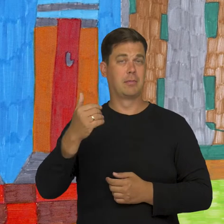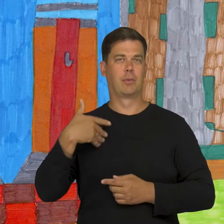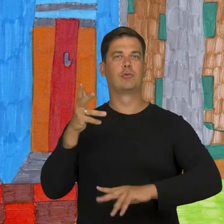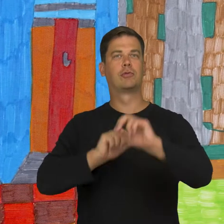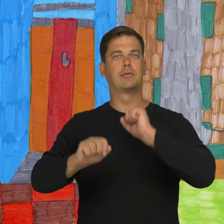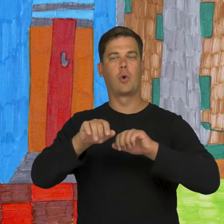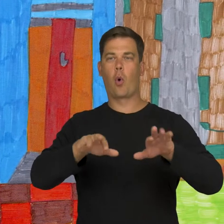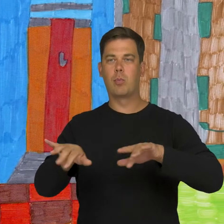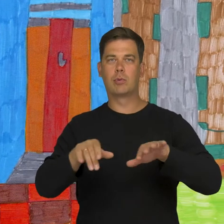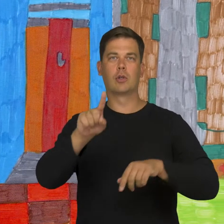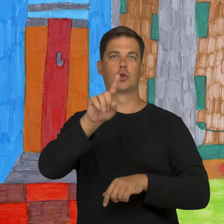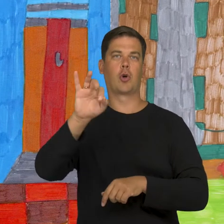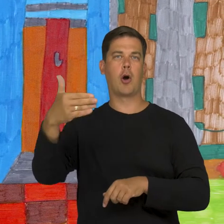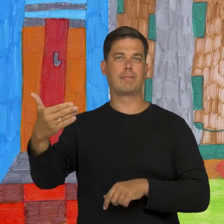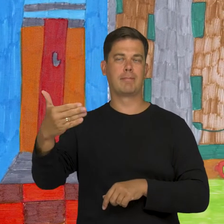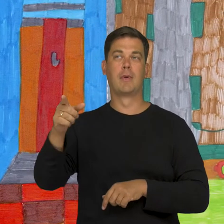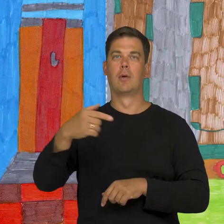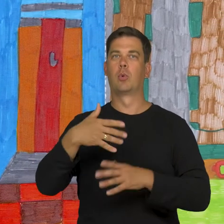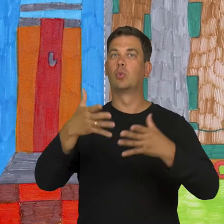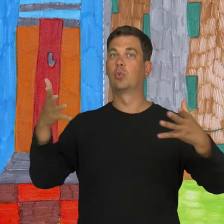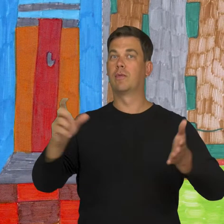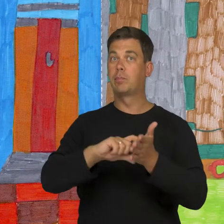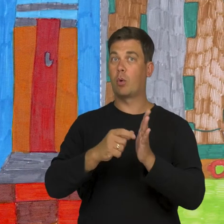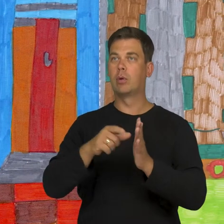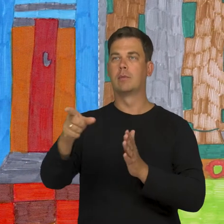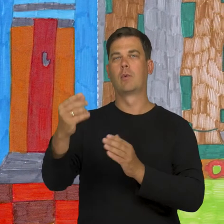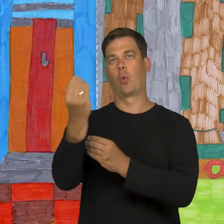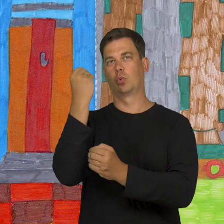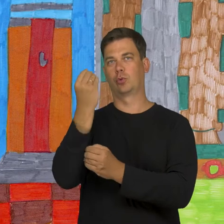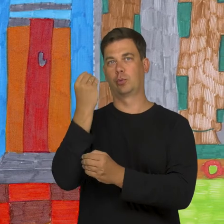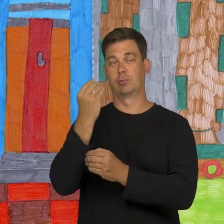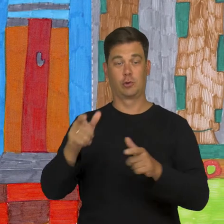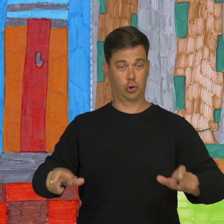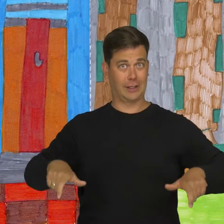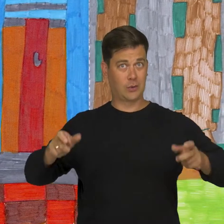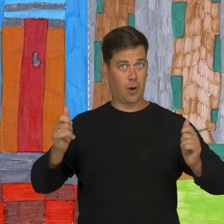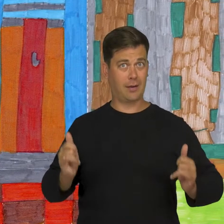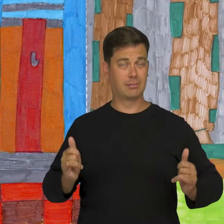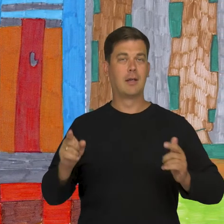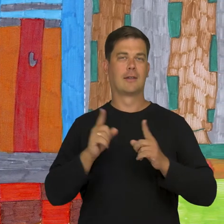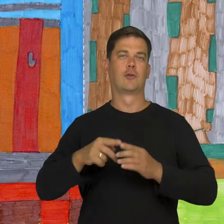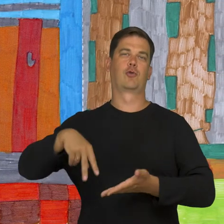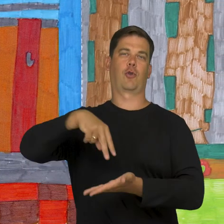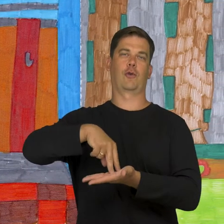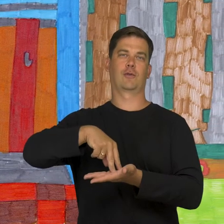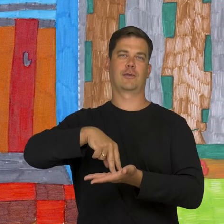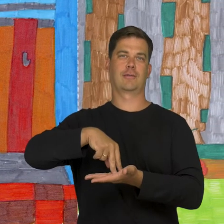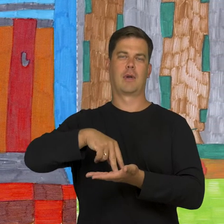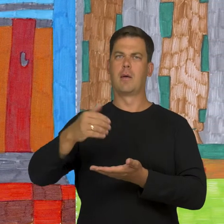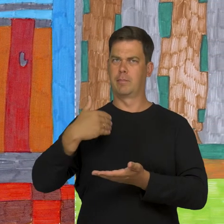On Monday, there were exercises on Zoom in front of the computer in the living room, with the lady on the screen, on chairs standing at home.